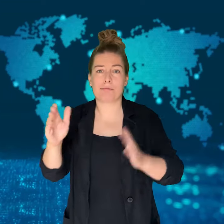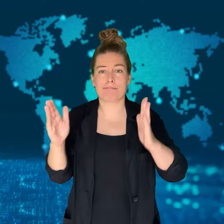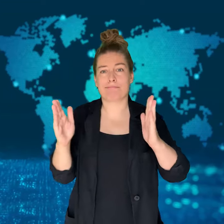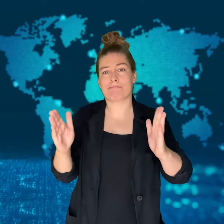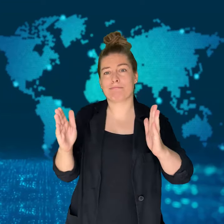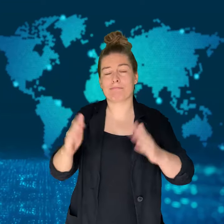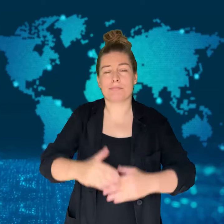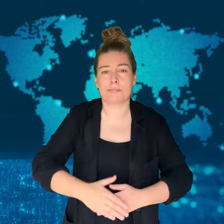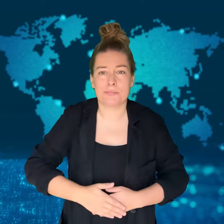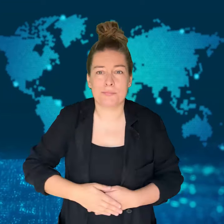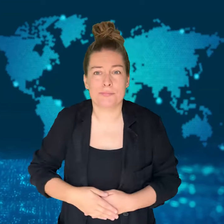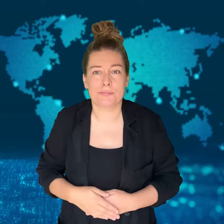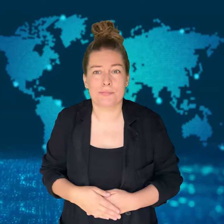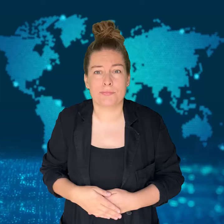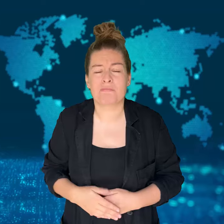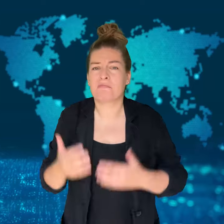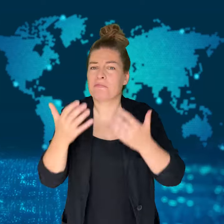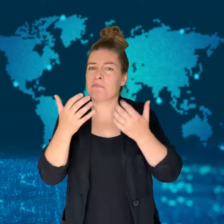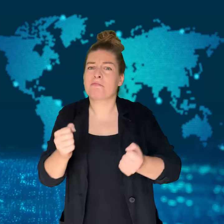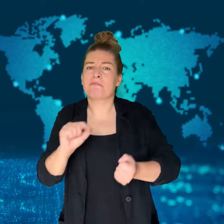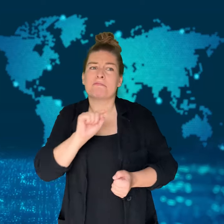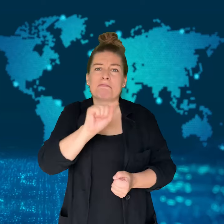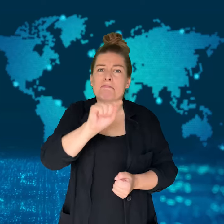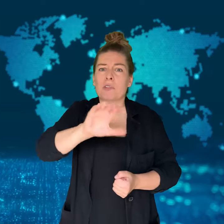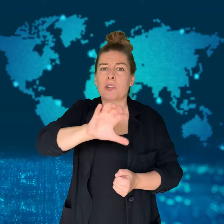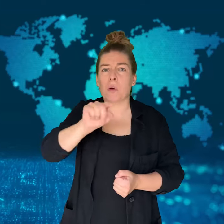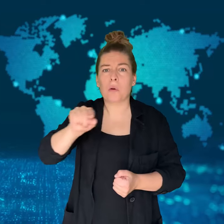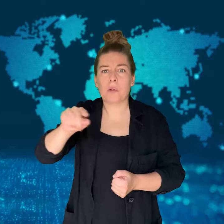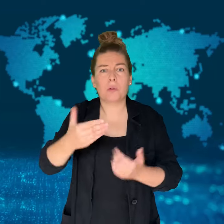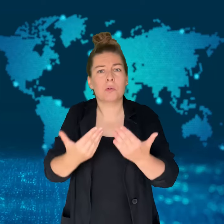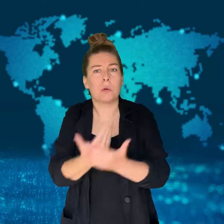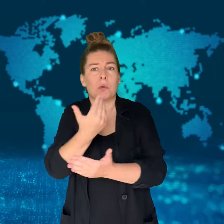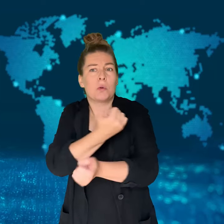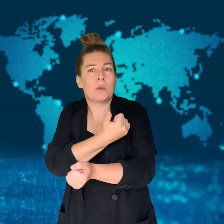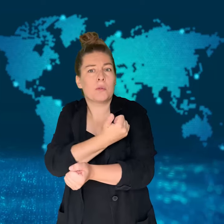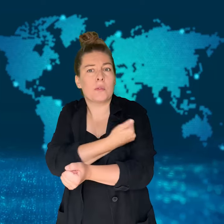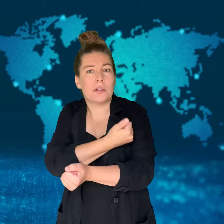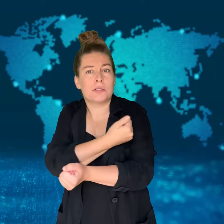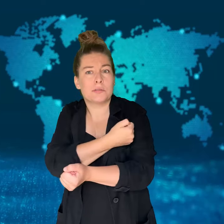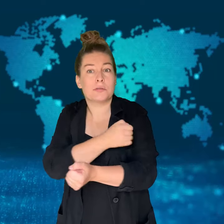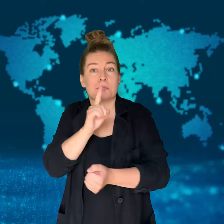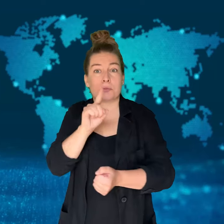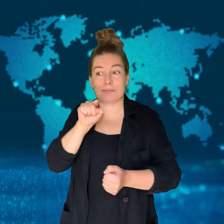There is a vaccine available in some countries,